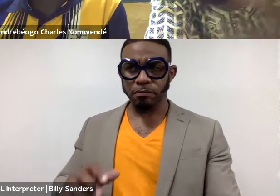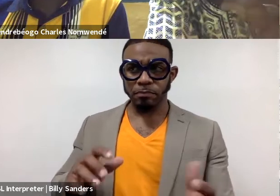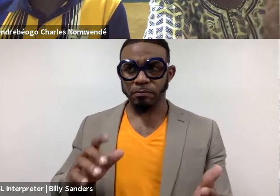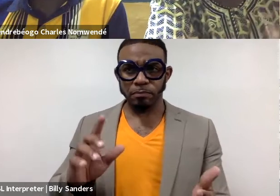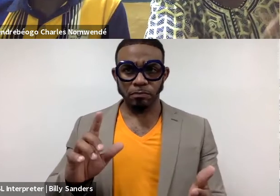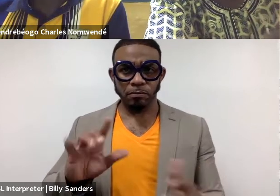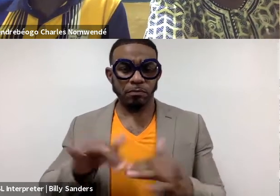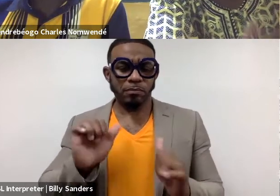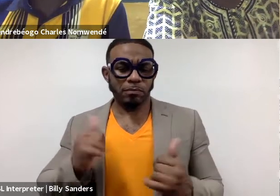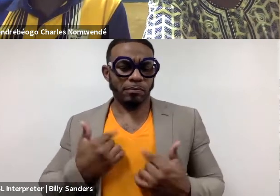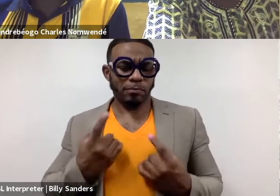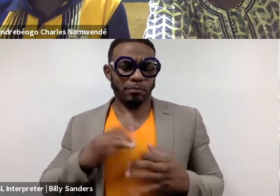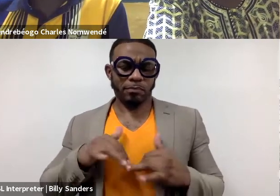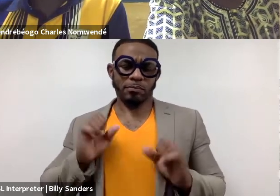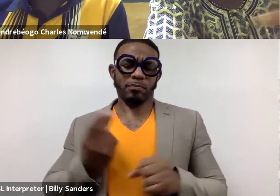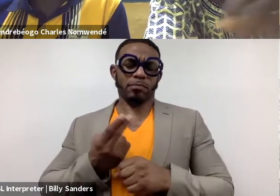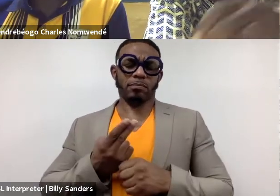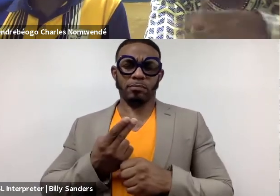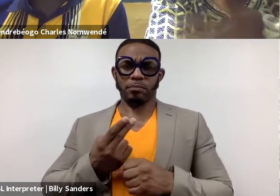How can I use the bottle of